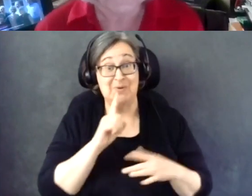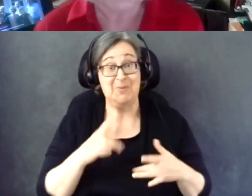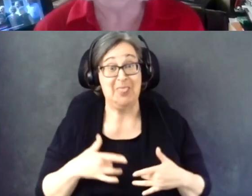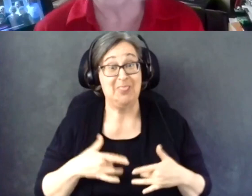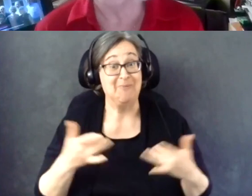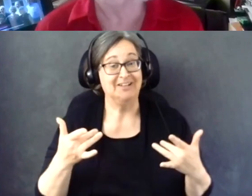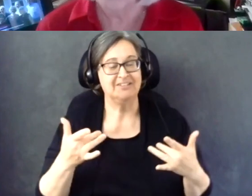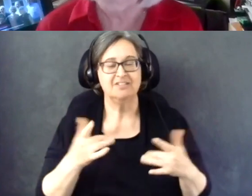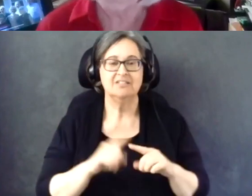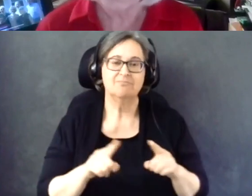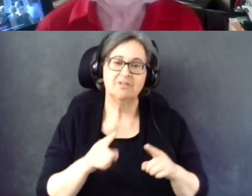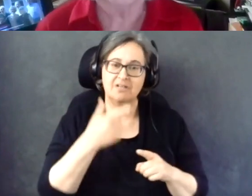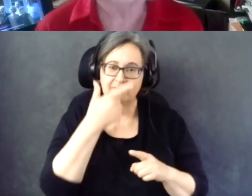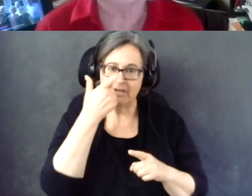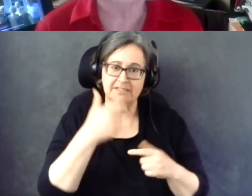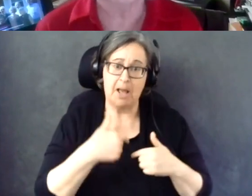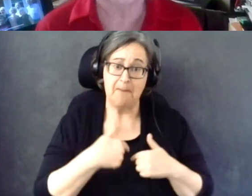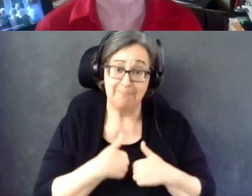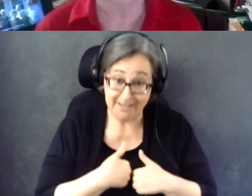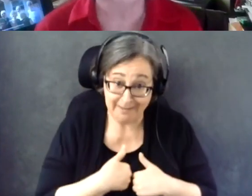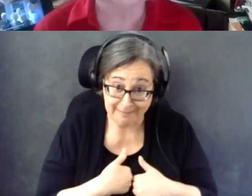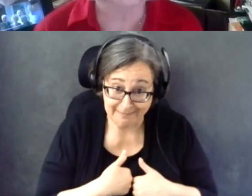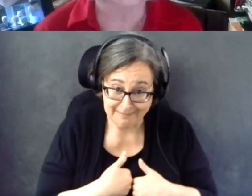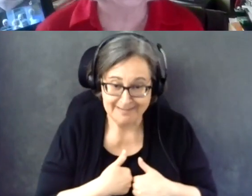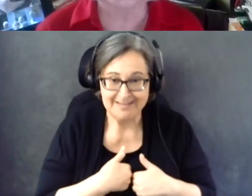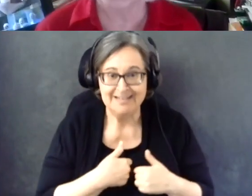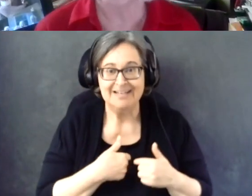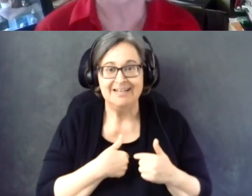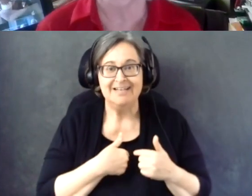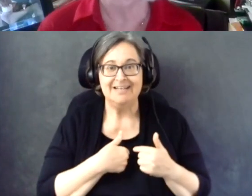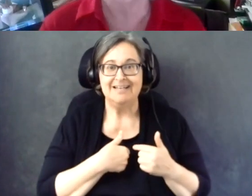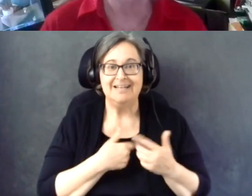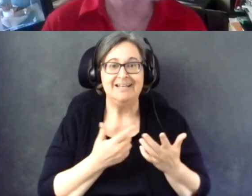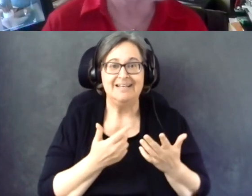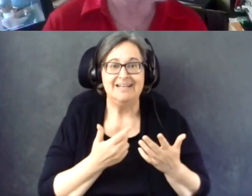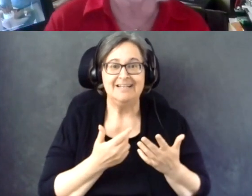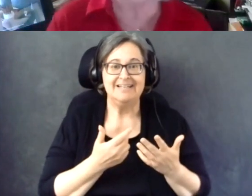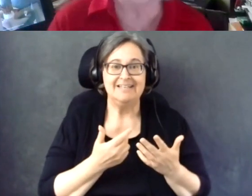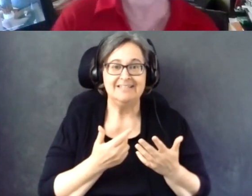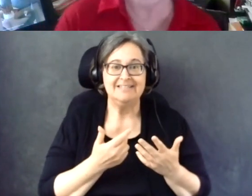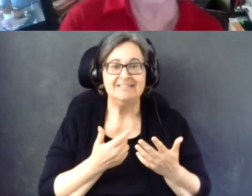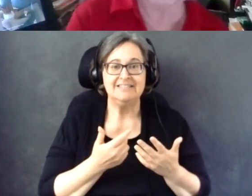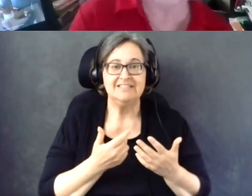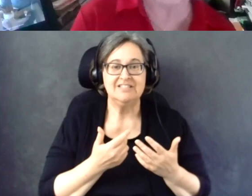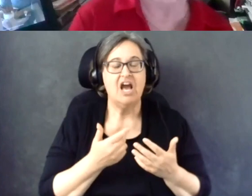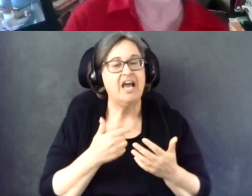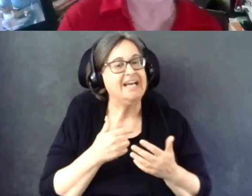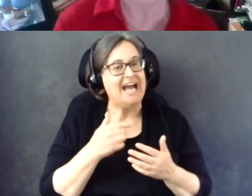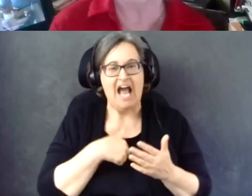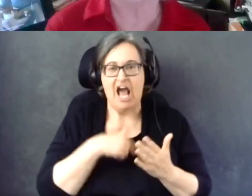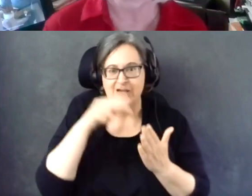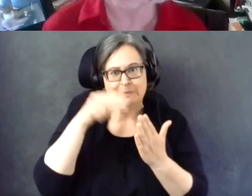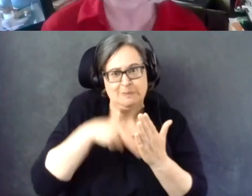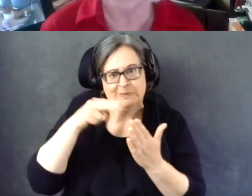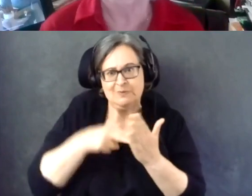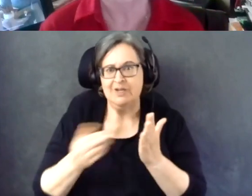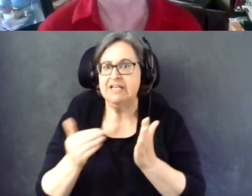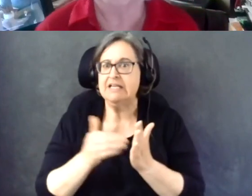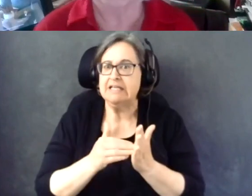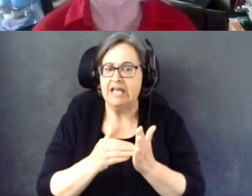But because of me, I'm going through the last time to make sure it's totally accessible.